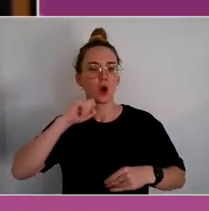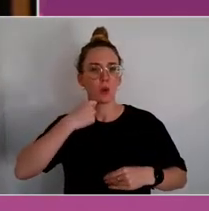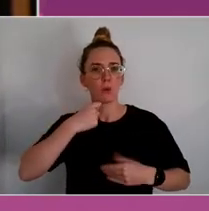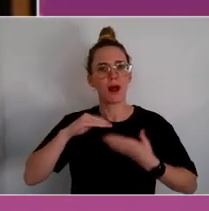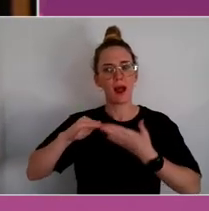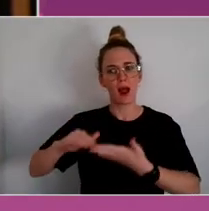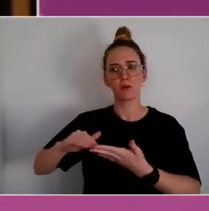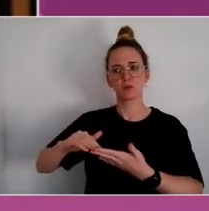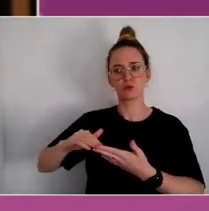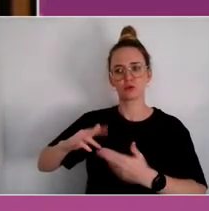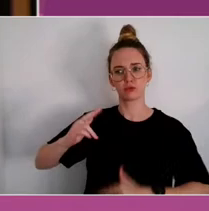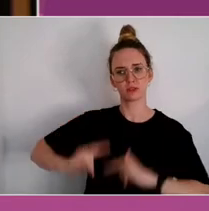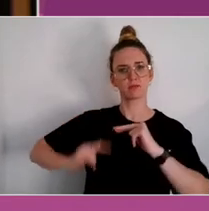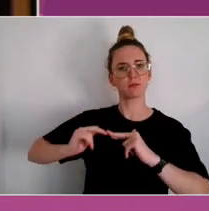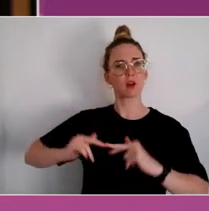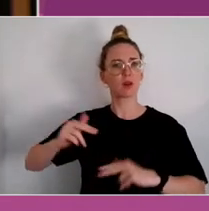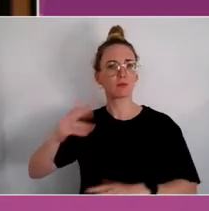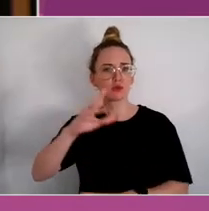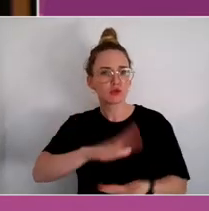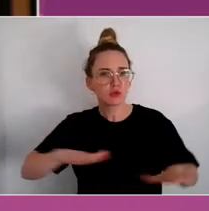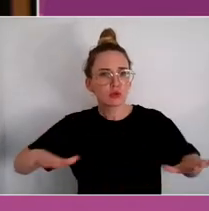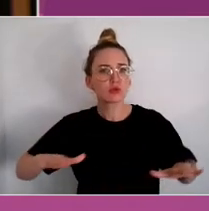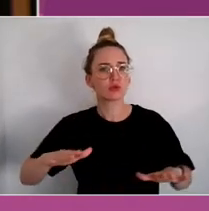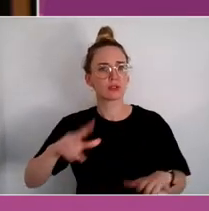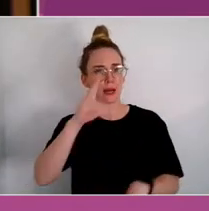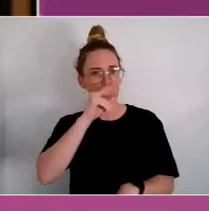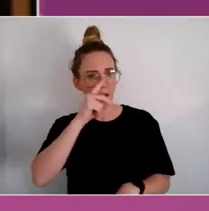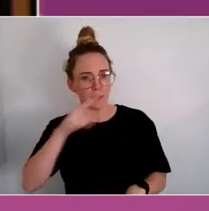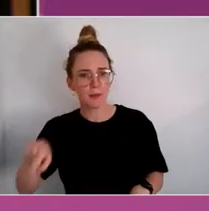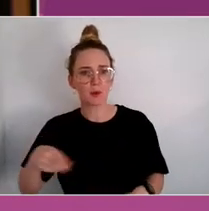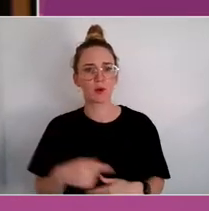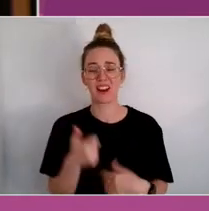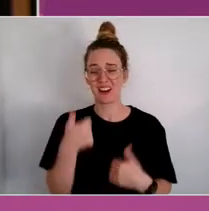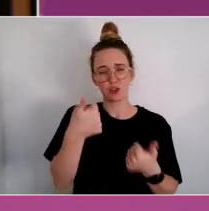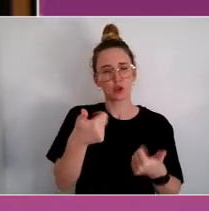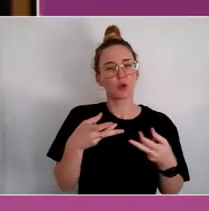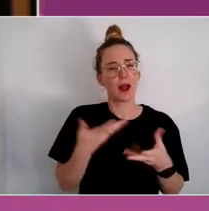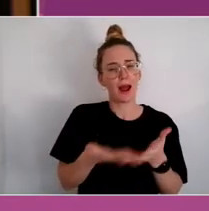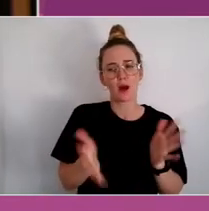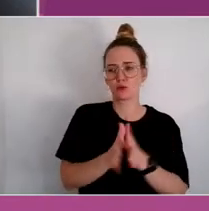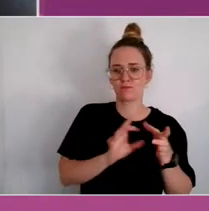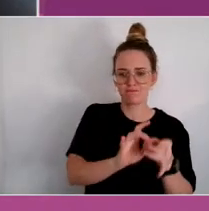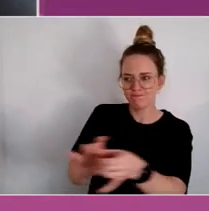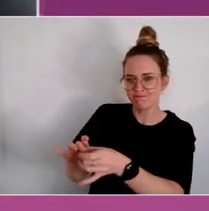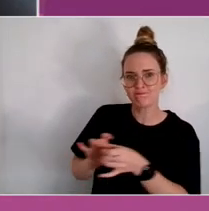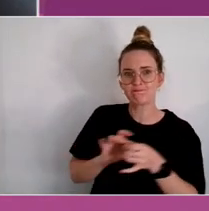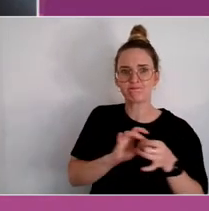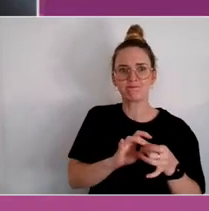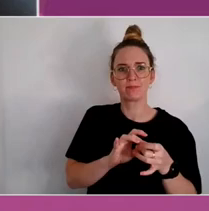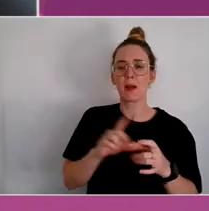It's a way to connect with other people but also a way to build identity, and build really important skills for the future.